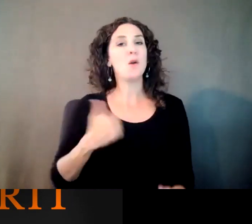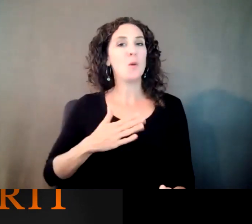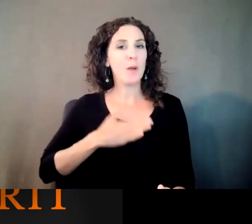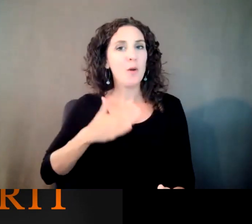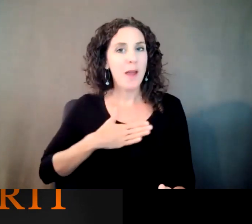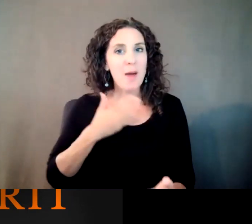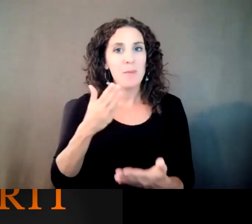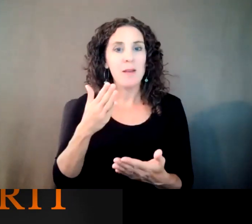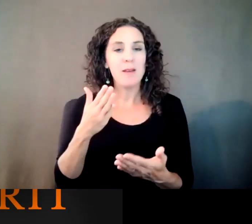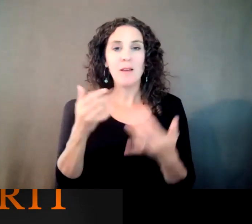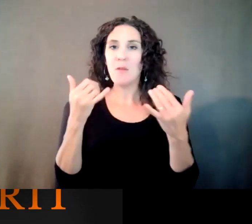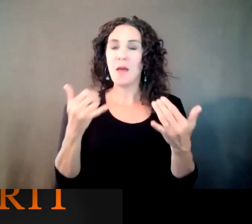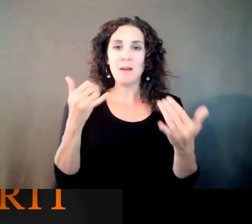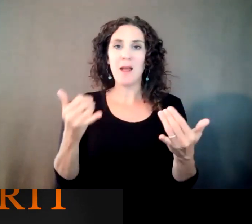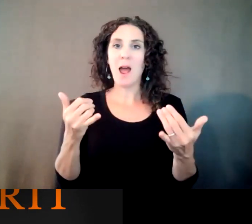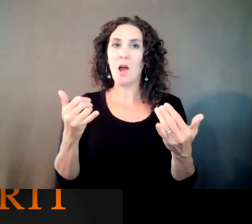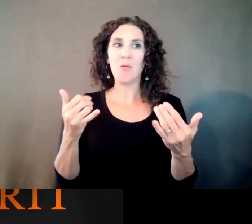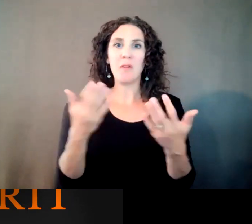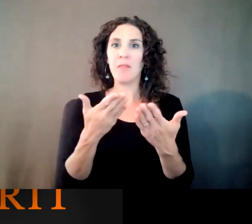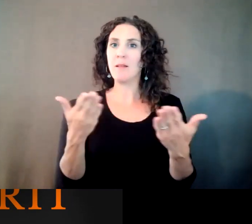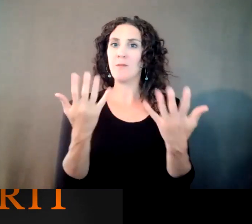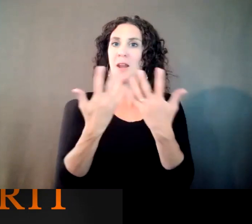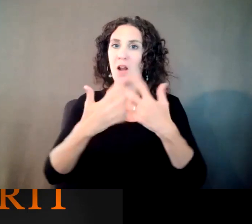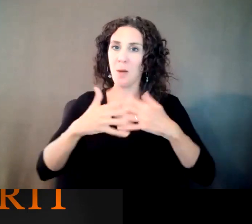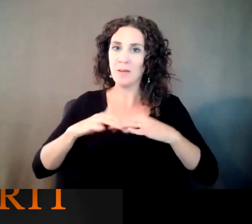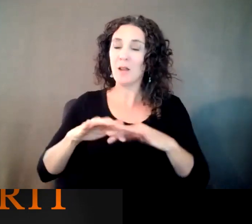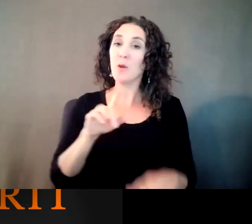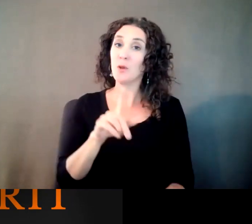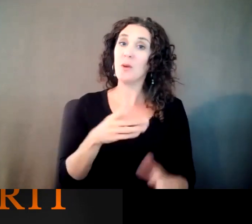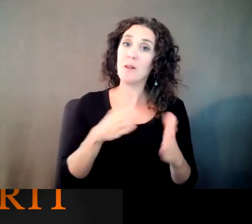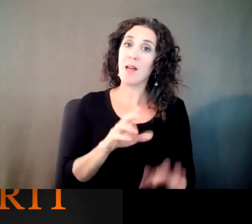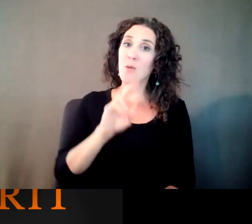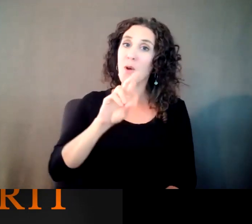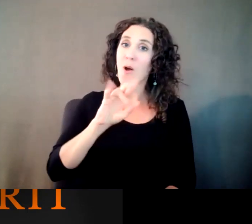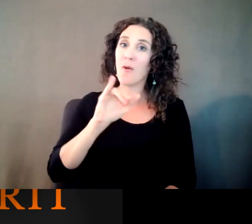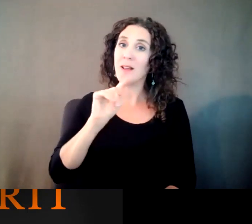of made that turn and you've been able to bring RIT back into your life, as well.